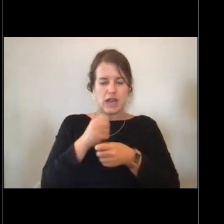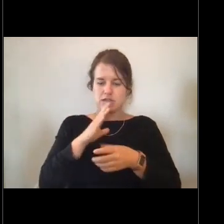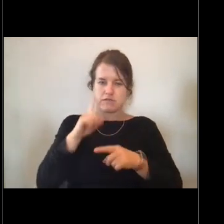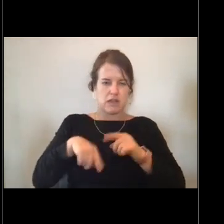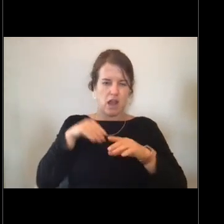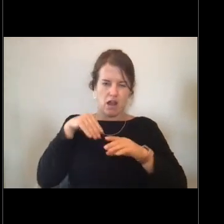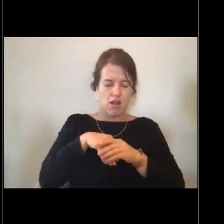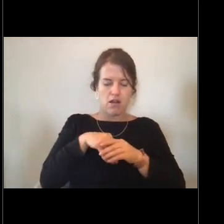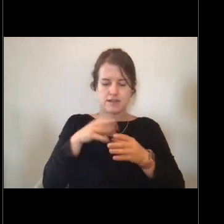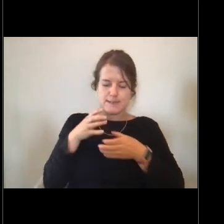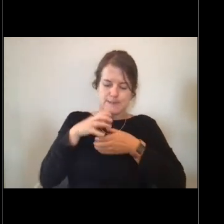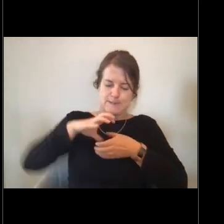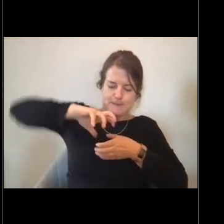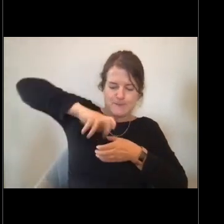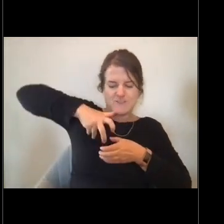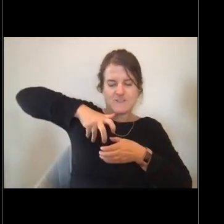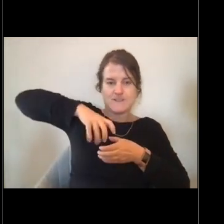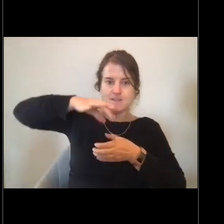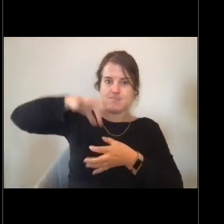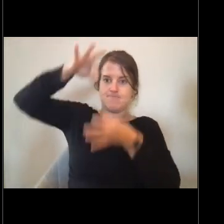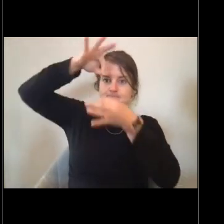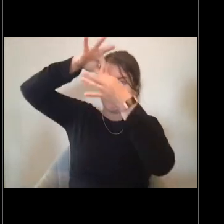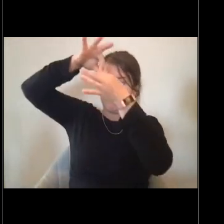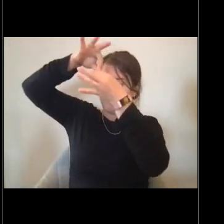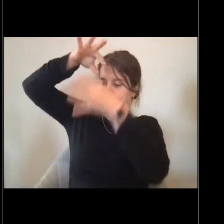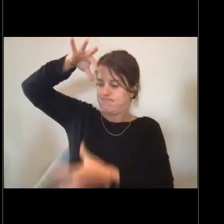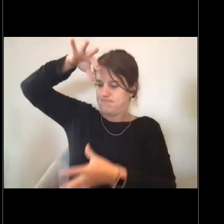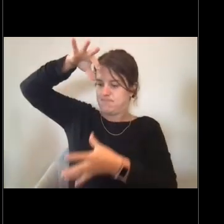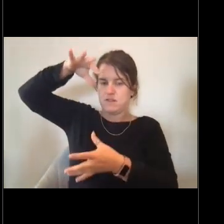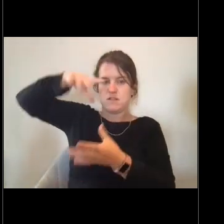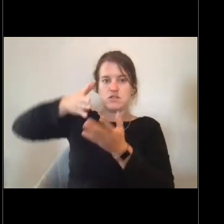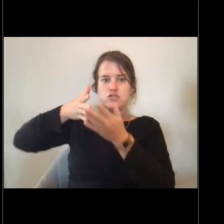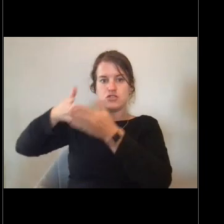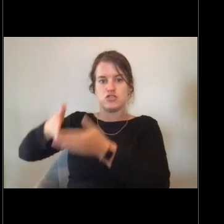for this smoke flair to know where it had landed.